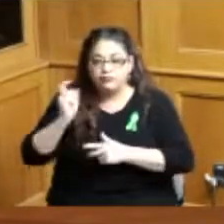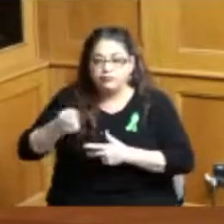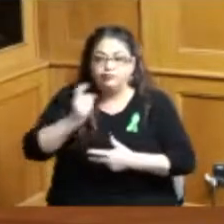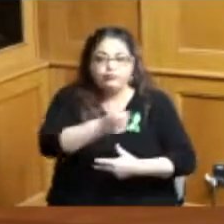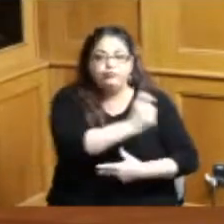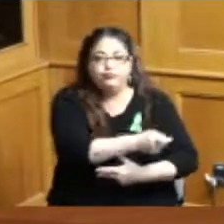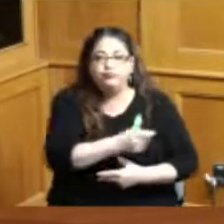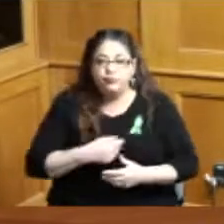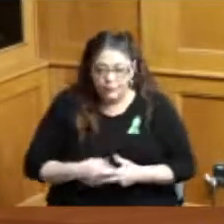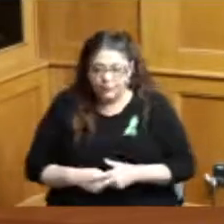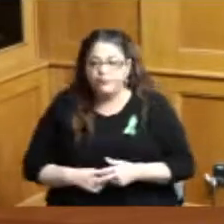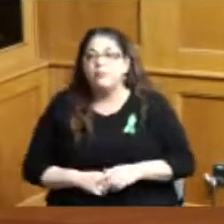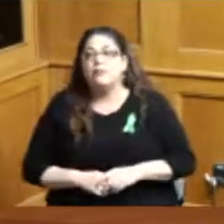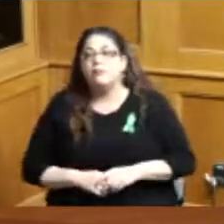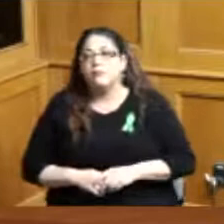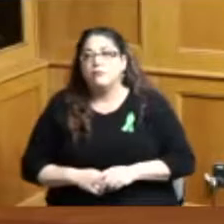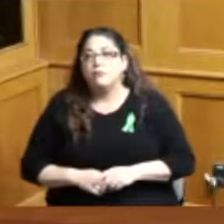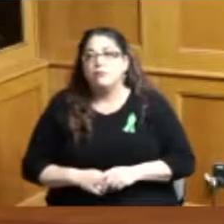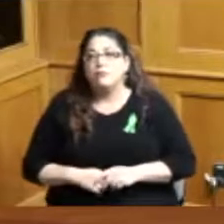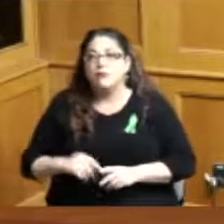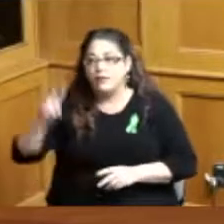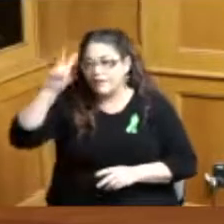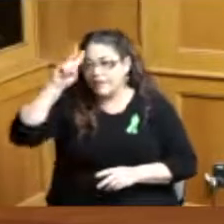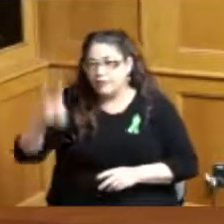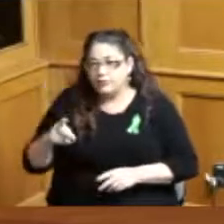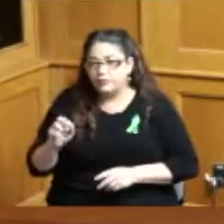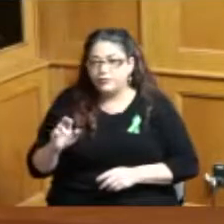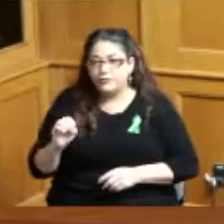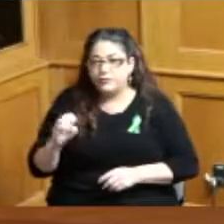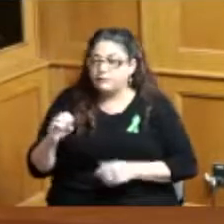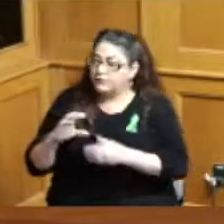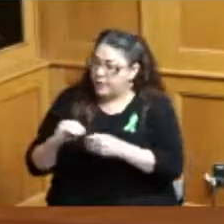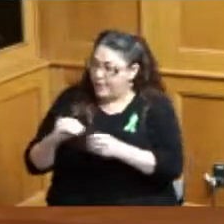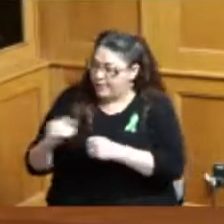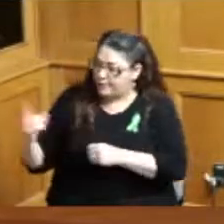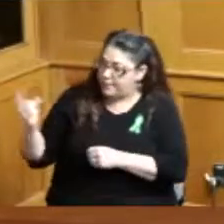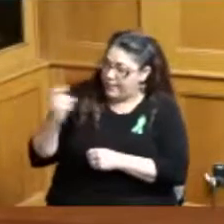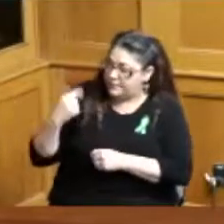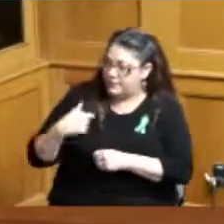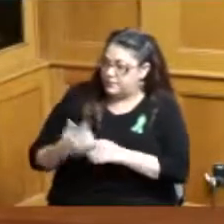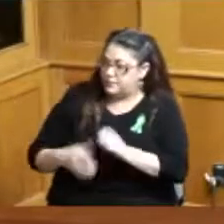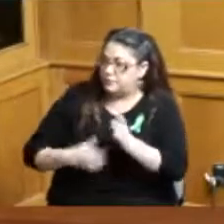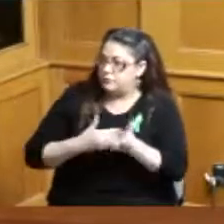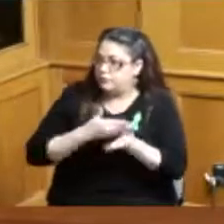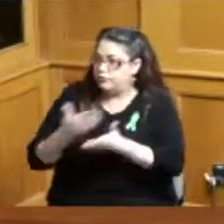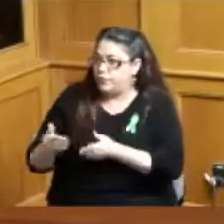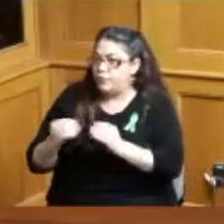well to Vice President Reece's comment we'll we'll talk more at a staff level about this and get you